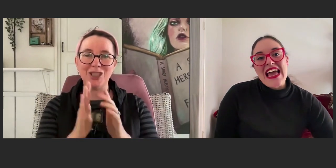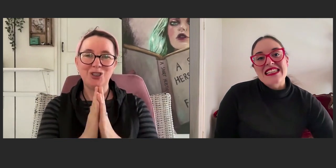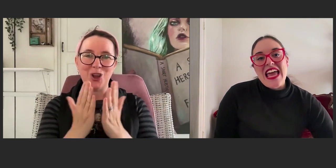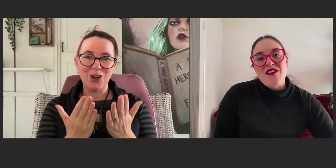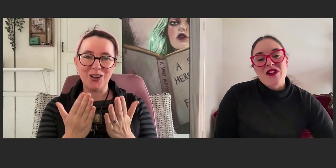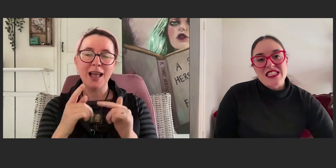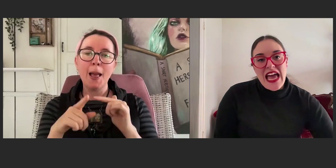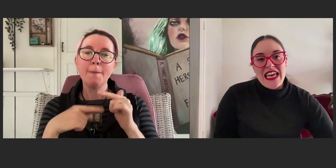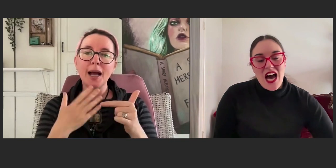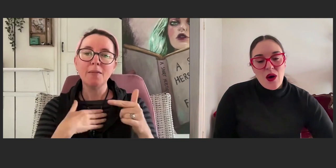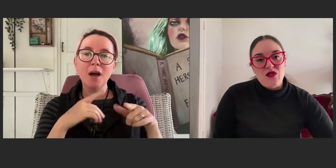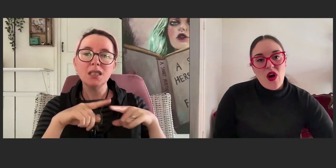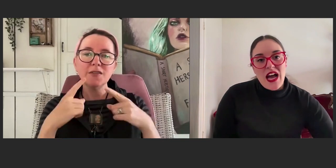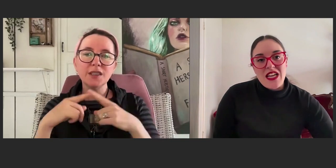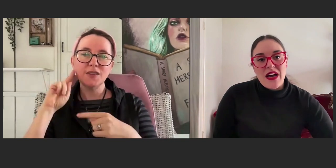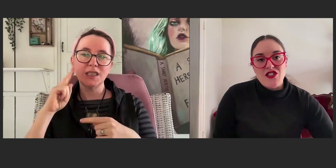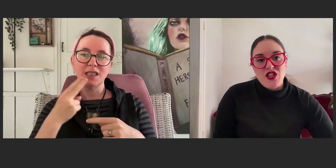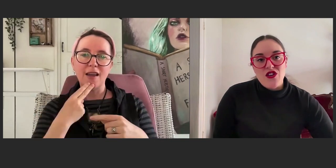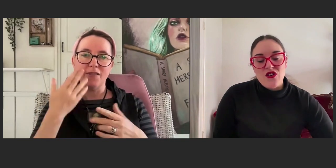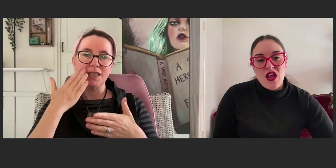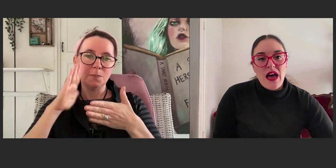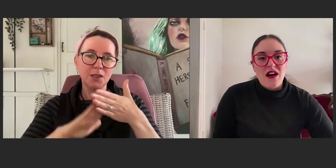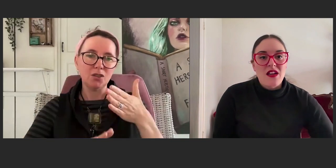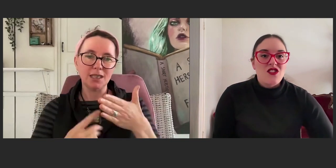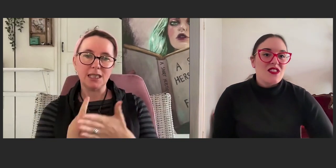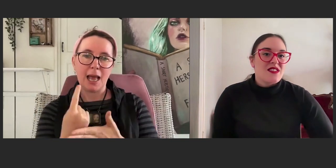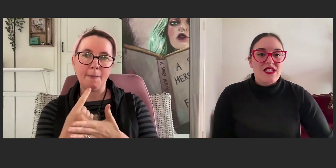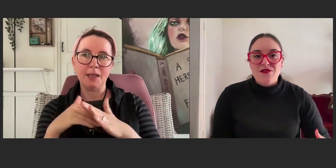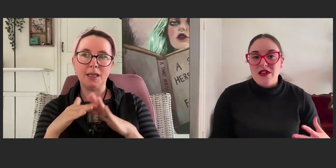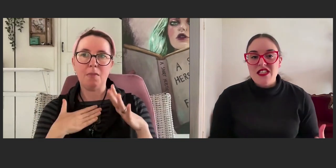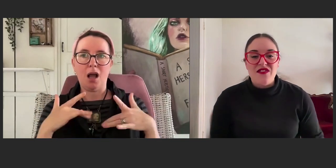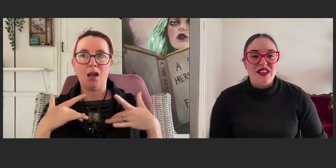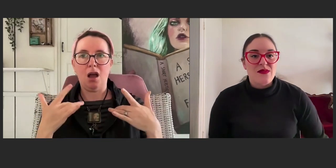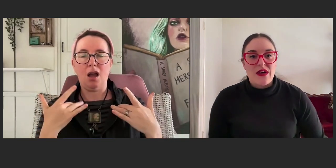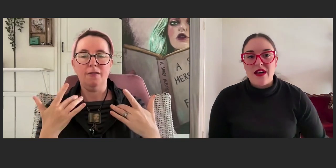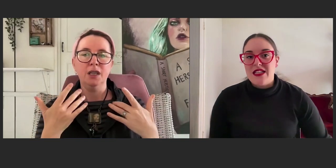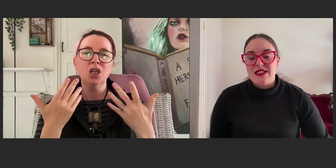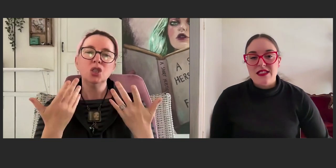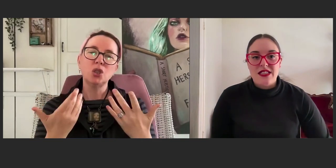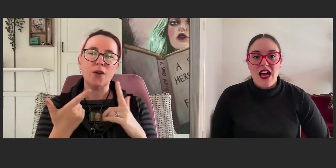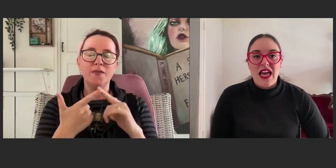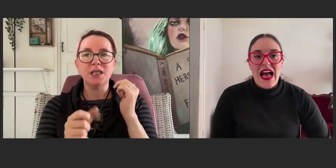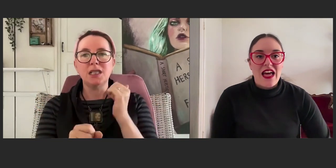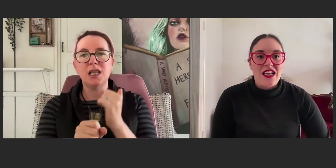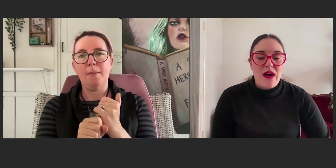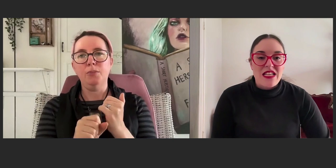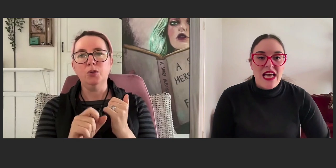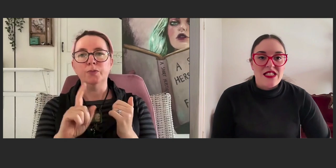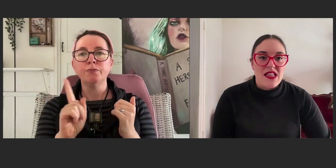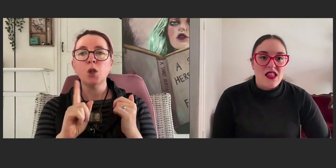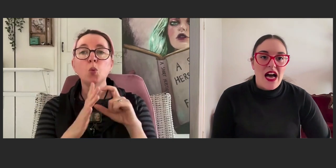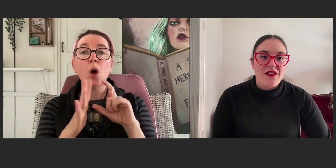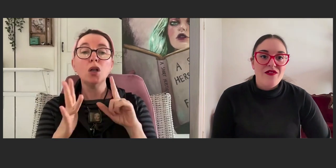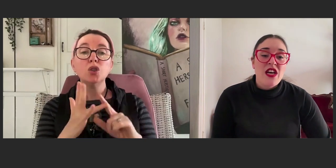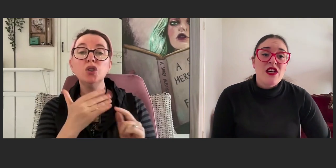and every day I would write in my journal, about just different deaf experiences that I had had in my day-to-day life.